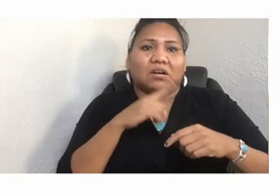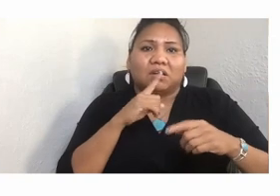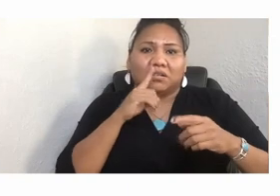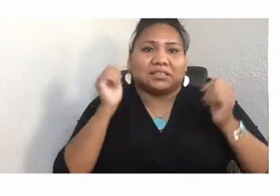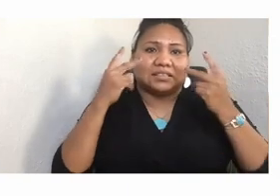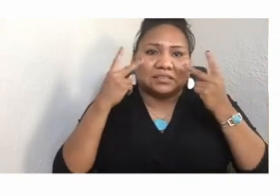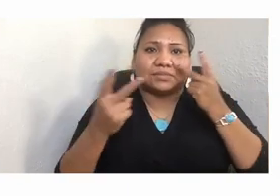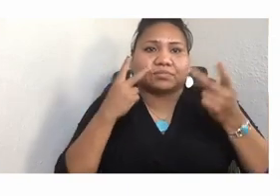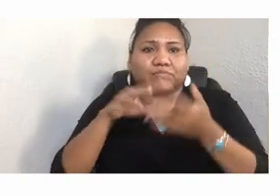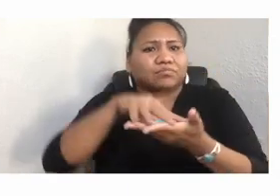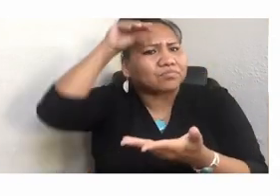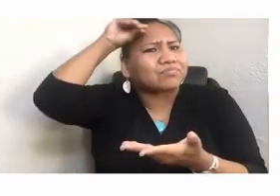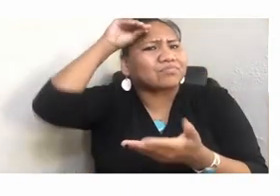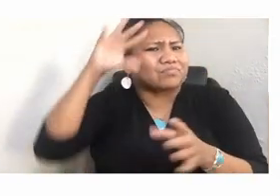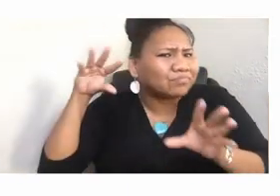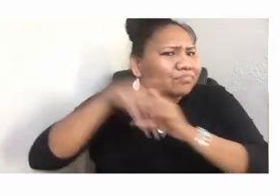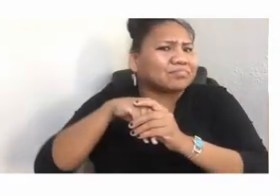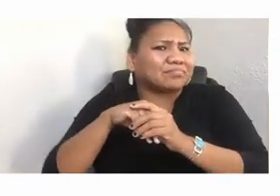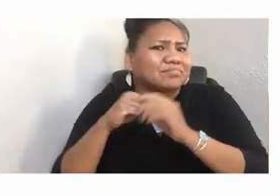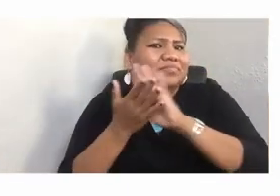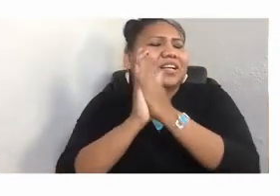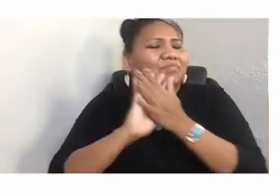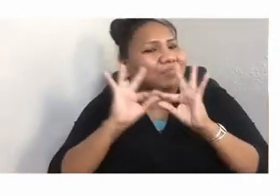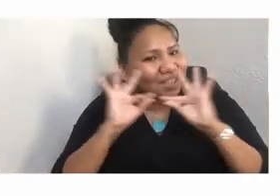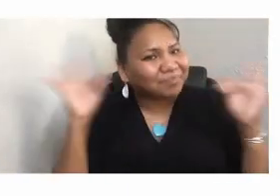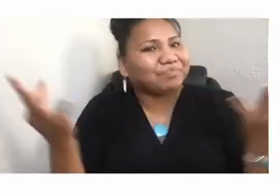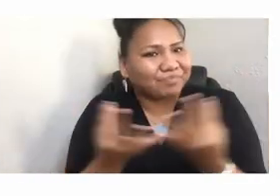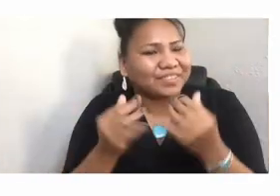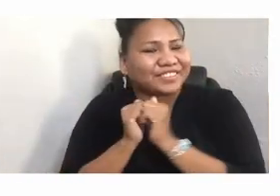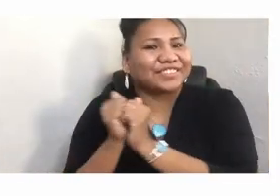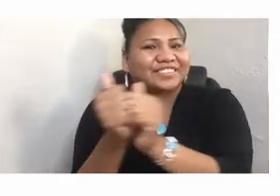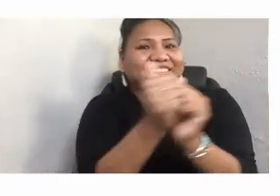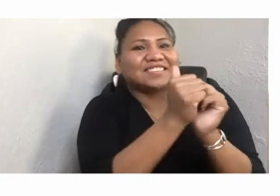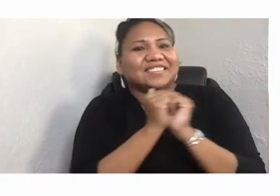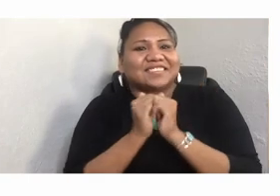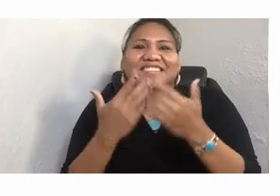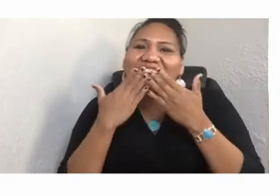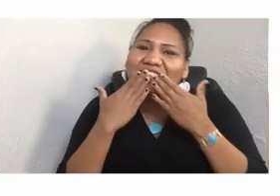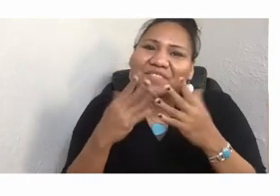relatives with one another. So thank you so much, everybody, for letting me share with you today.